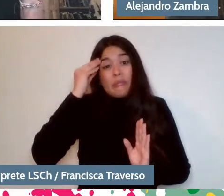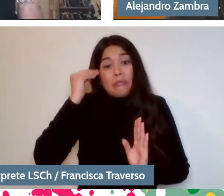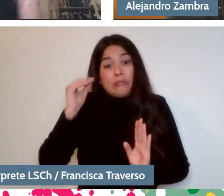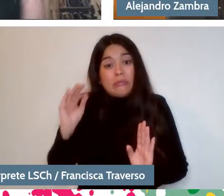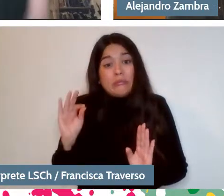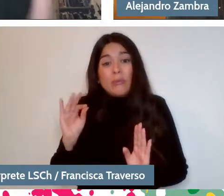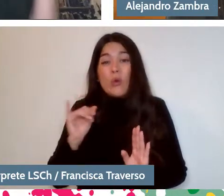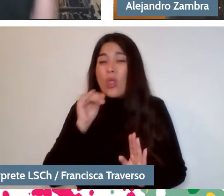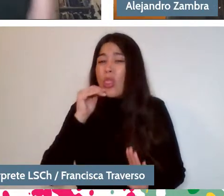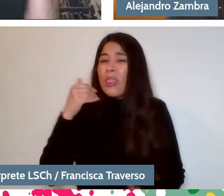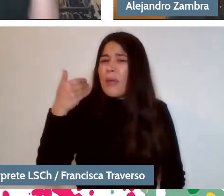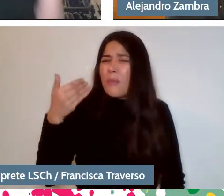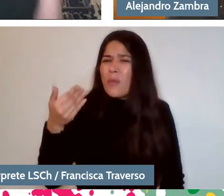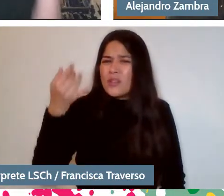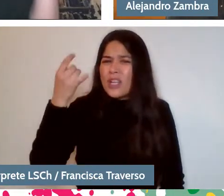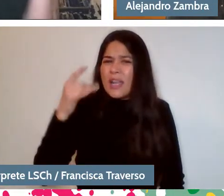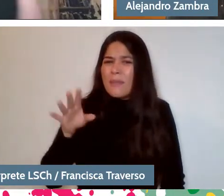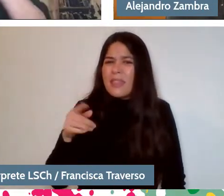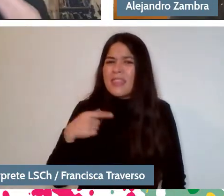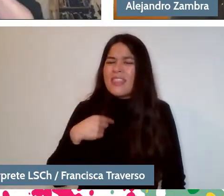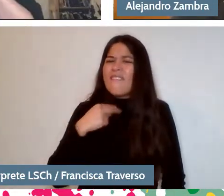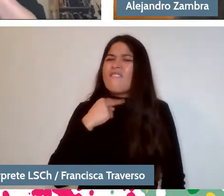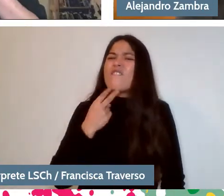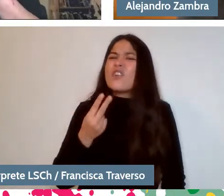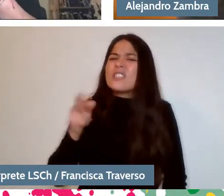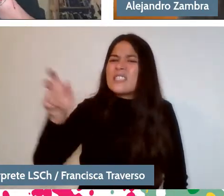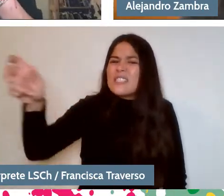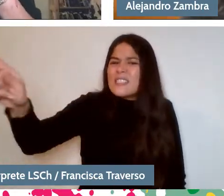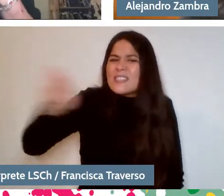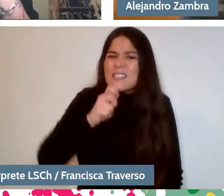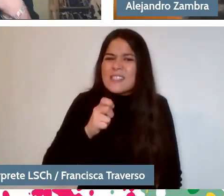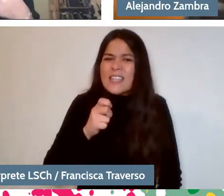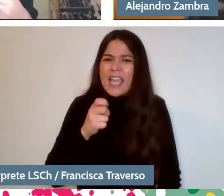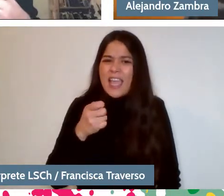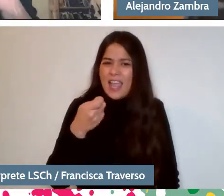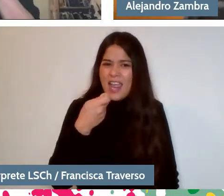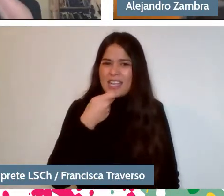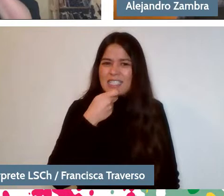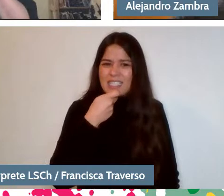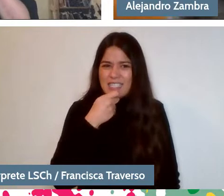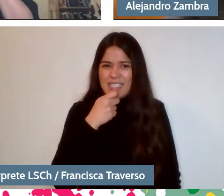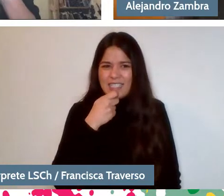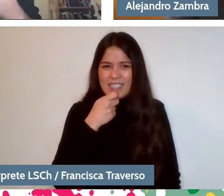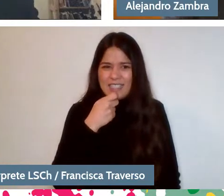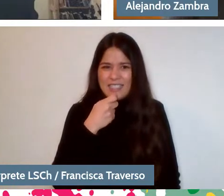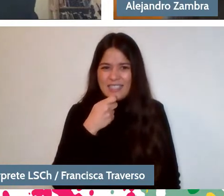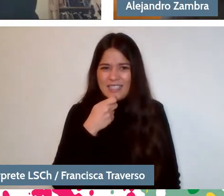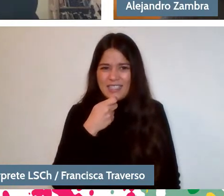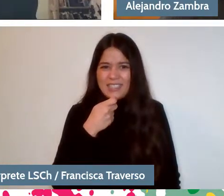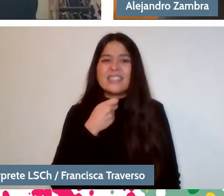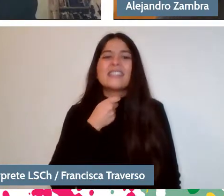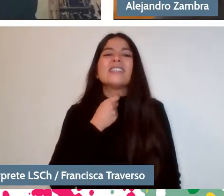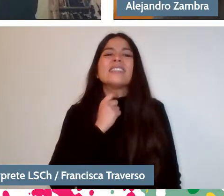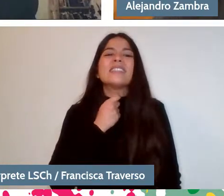only of that moment of that strange voice like taking the microphone from my great-grandfather's throat.